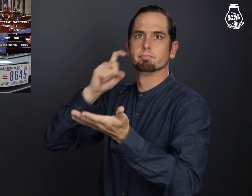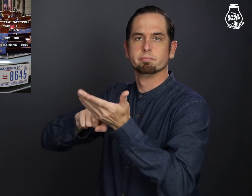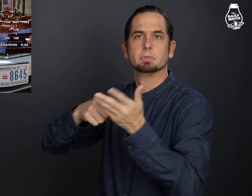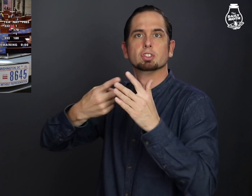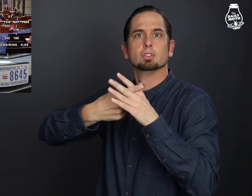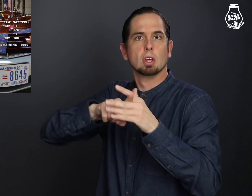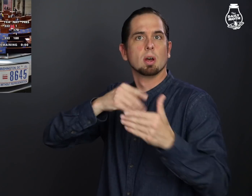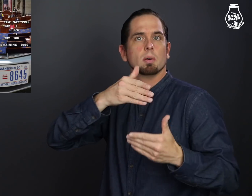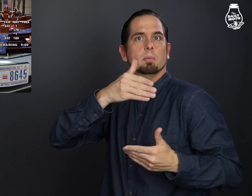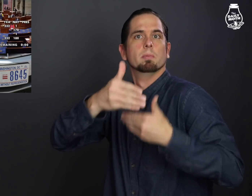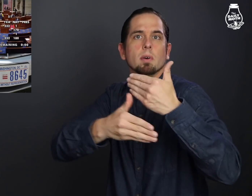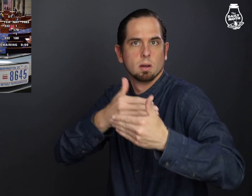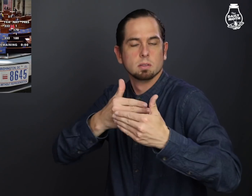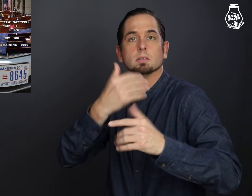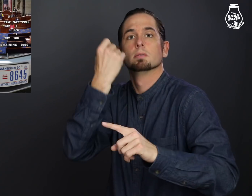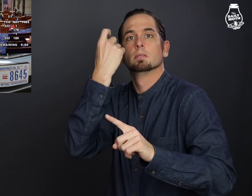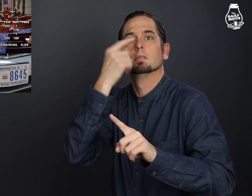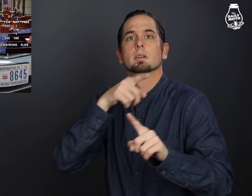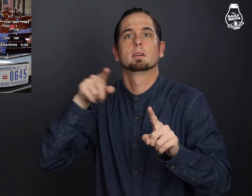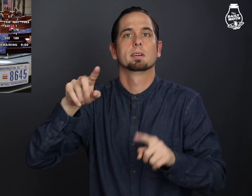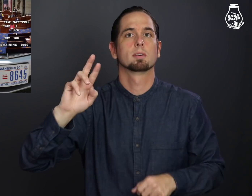to start this process,